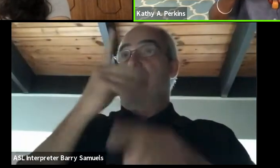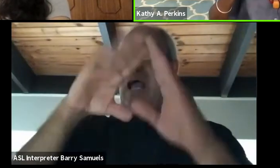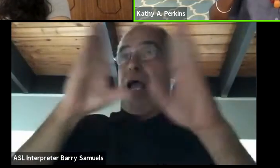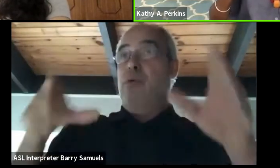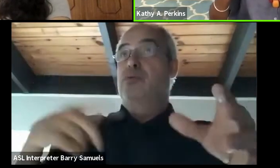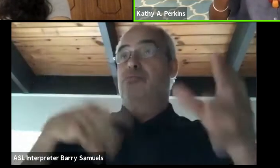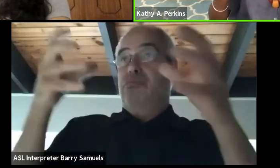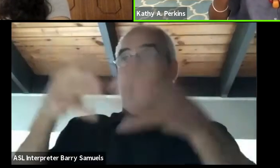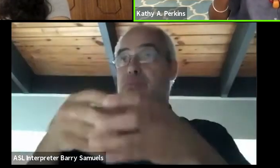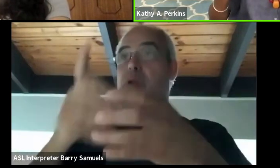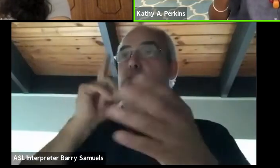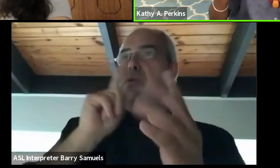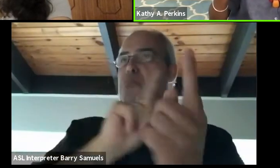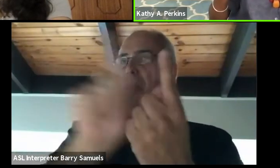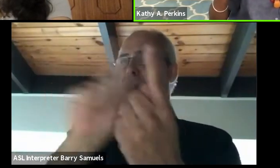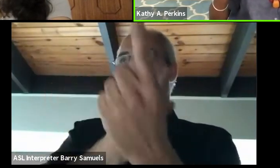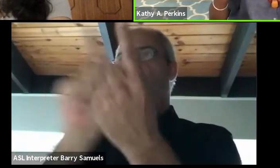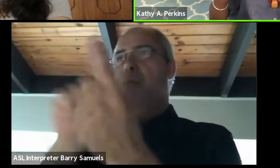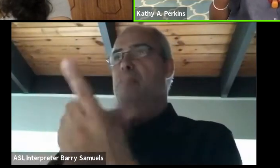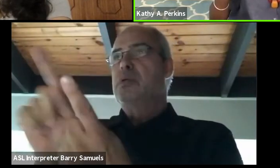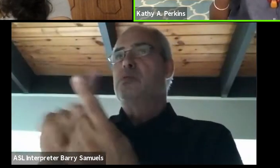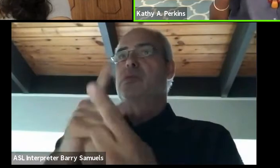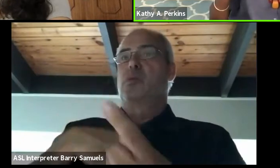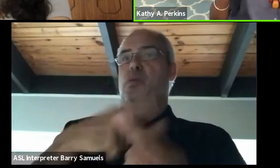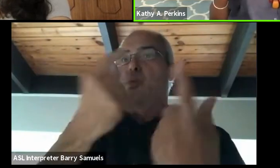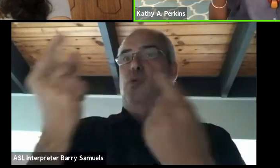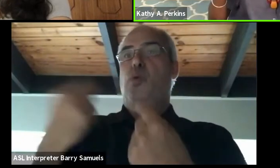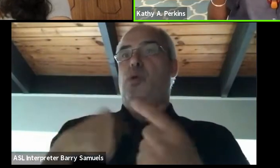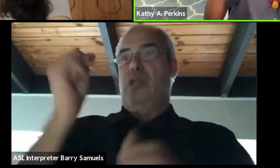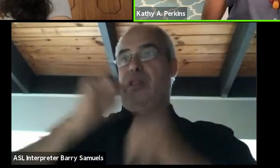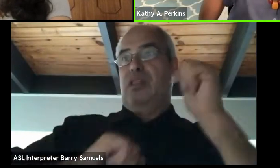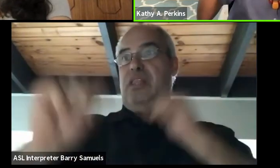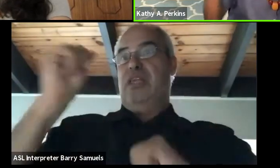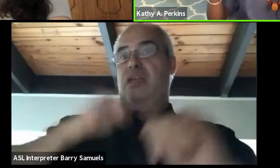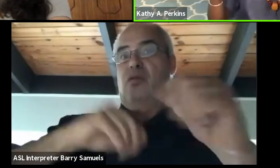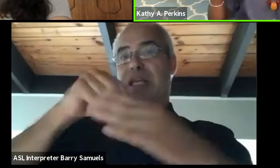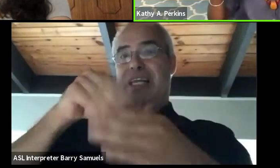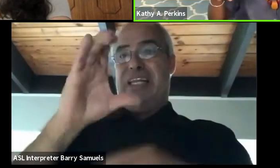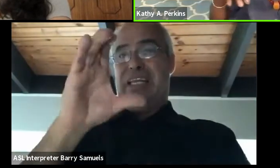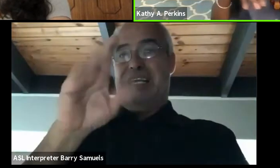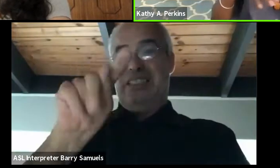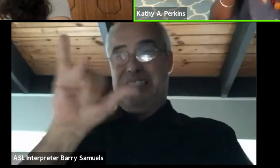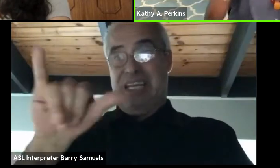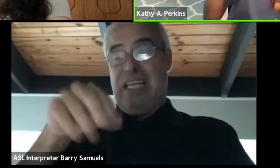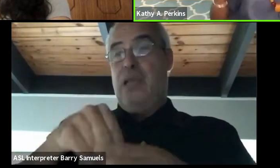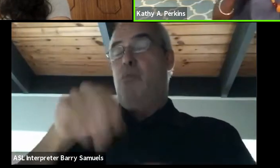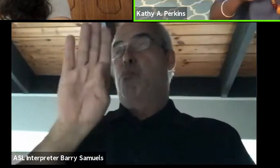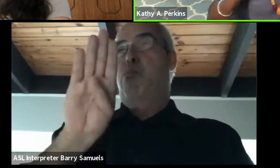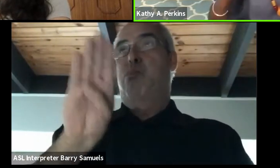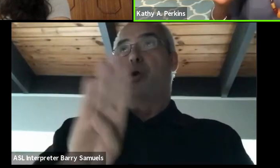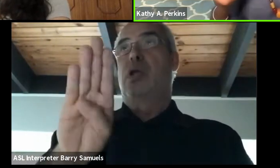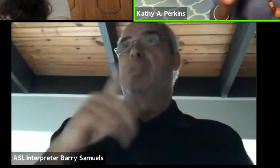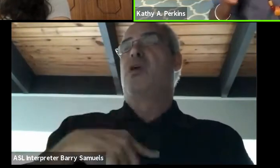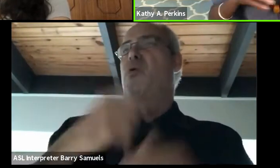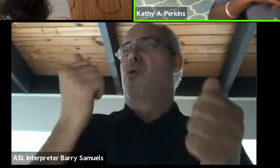and they started talking about that they were doing theater in the city in Brooklyn and they were all over the place.